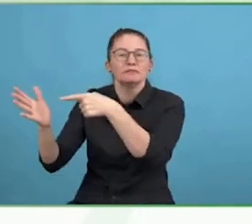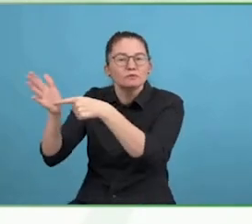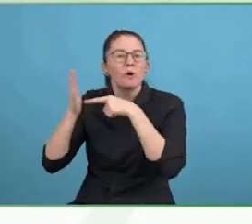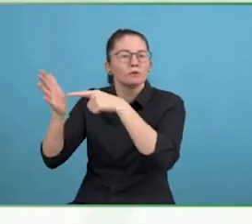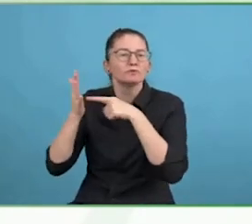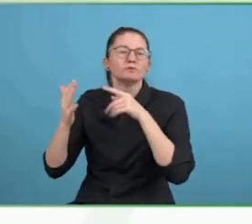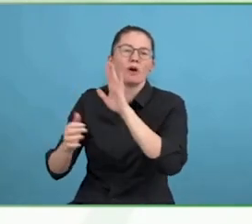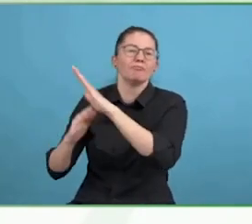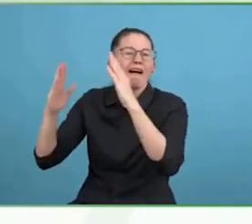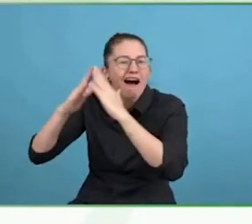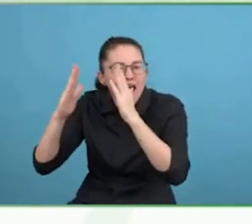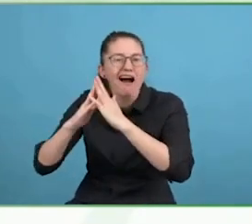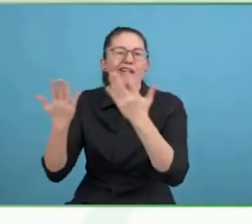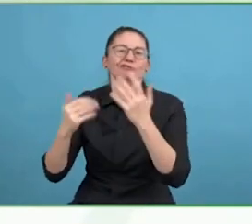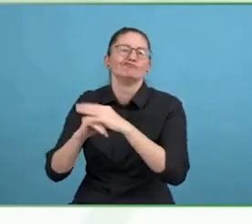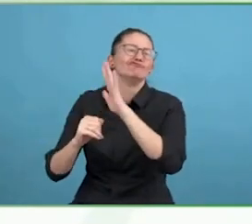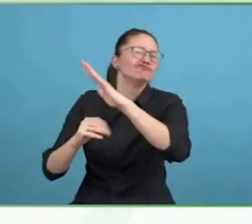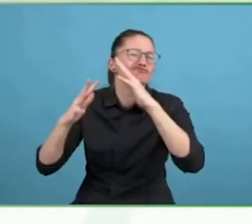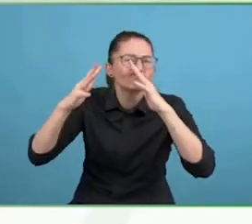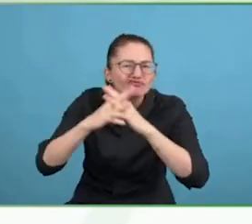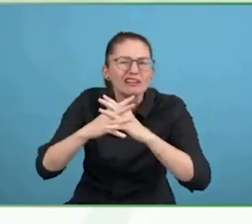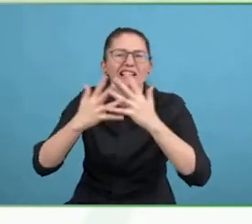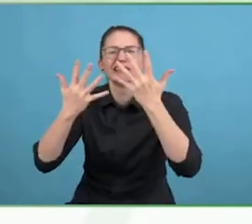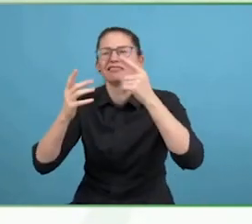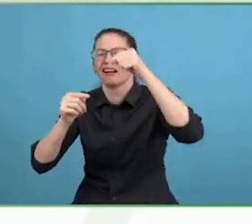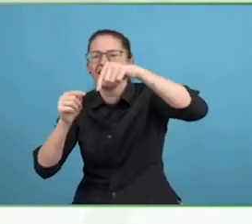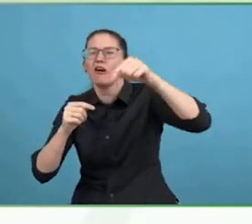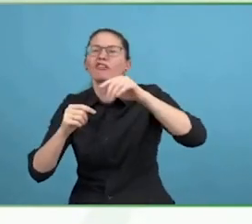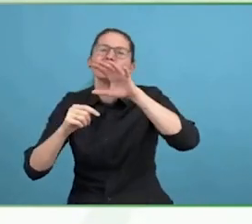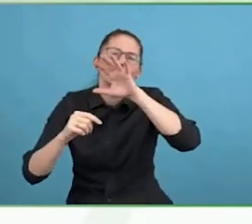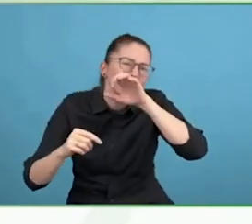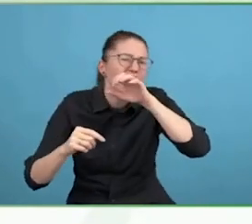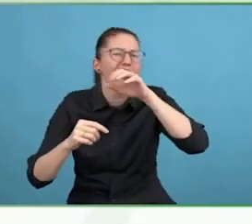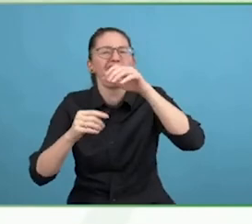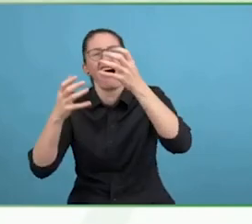Can you tell us, I am really interested about this new role of yours.